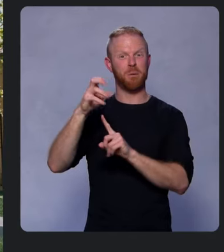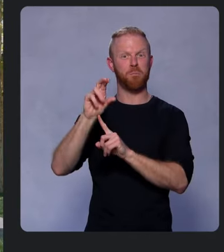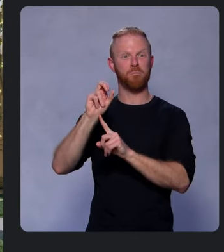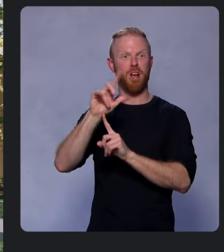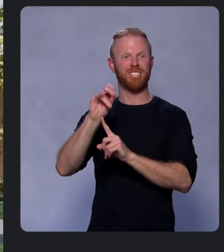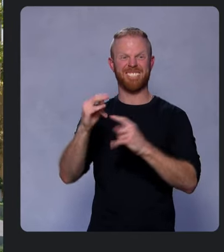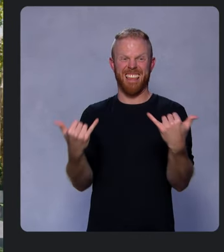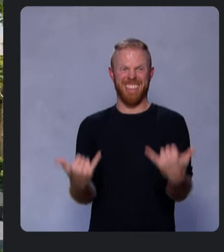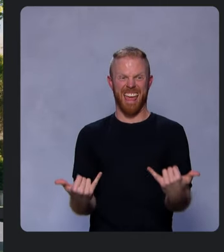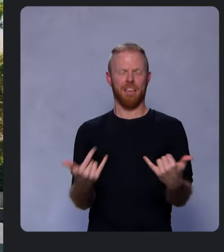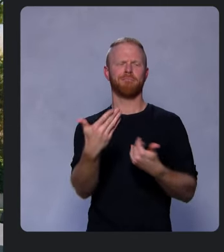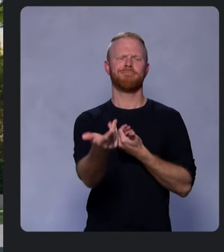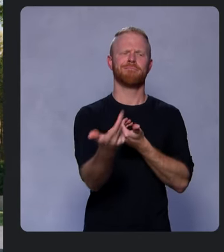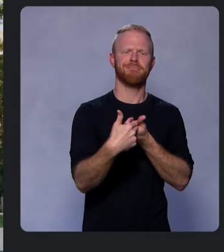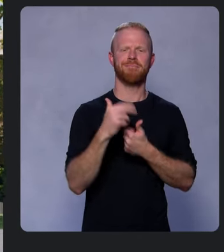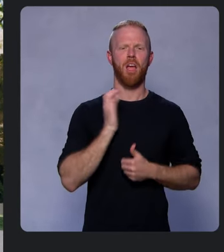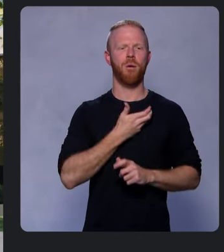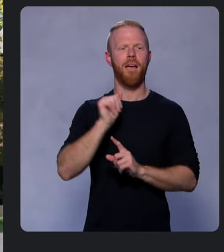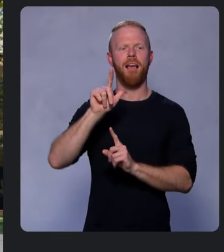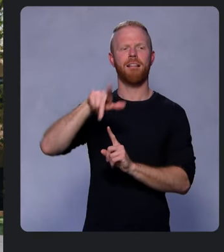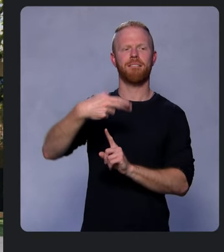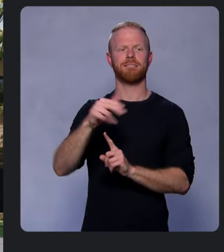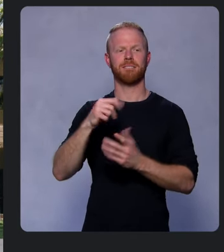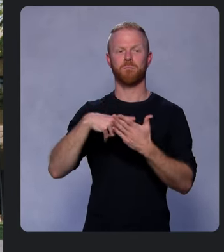just join our Alpha program where you can get early access to it.